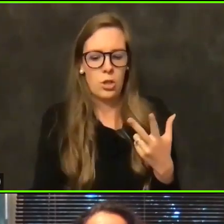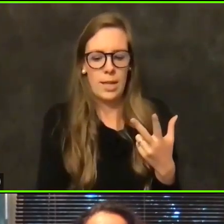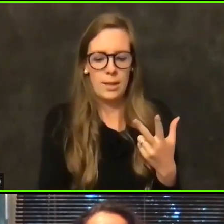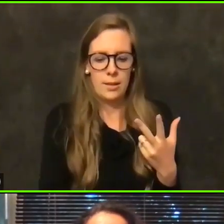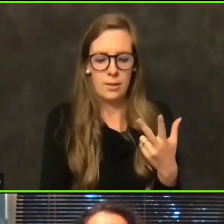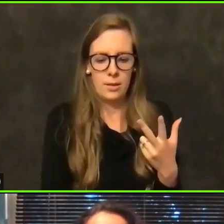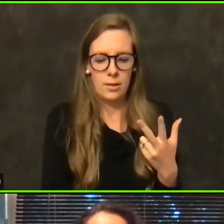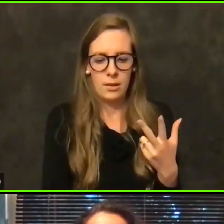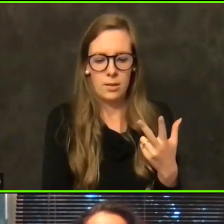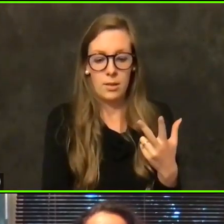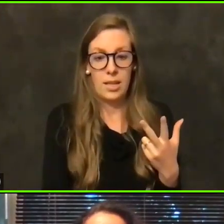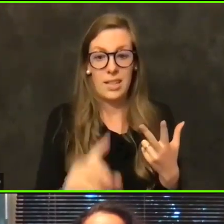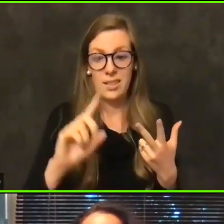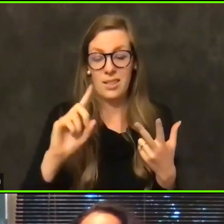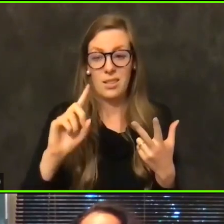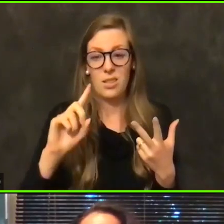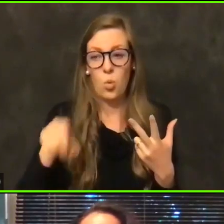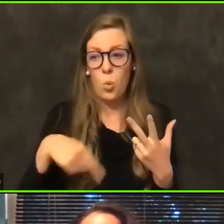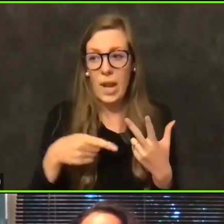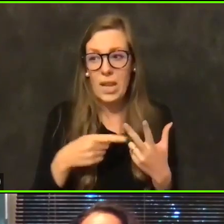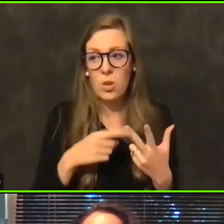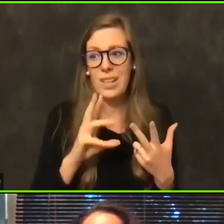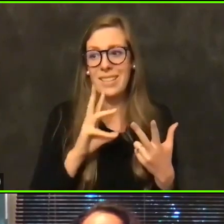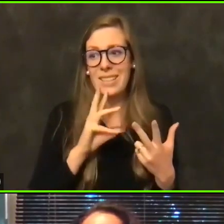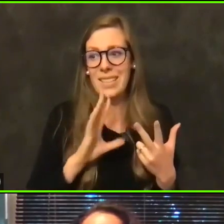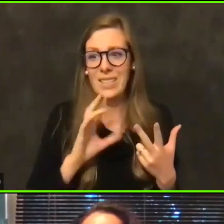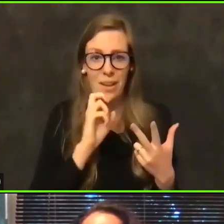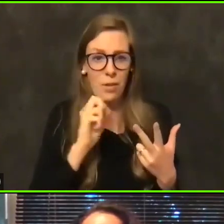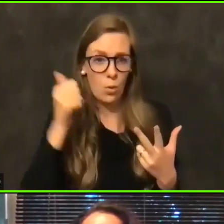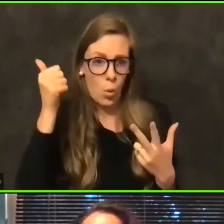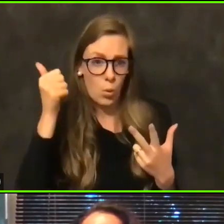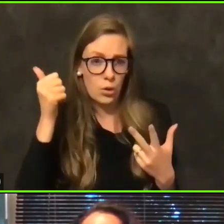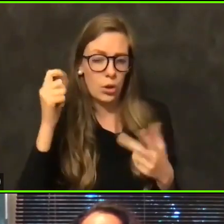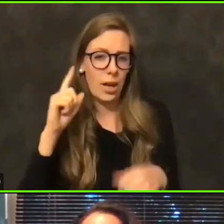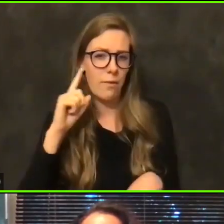five and over, you continue to hear from residents who are wondering when will that